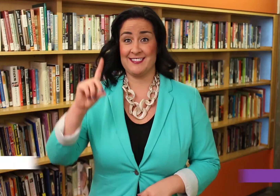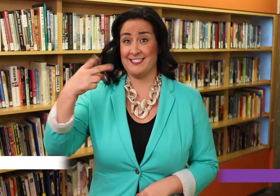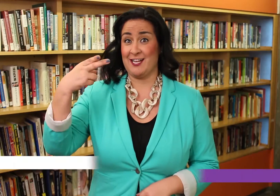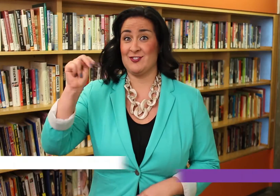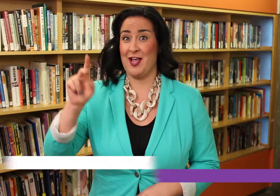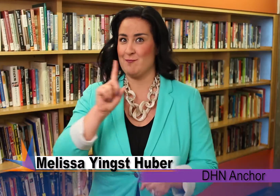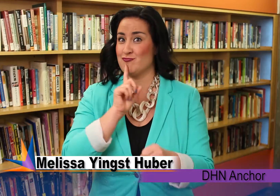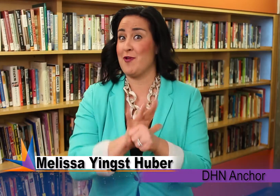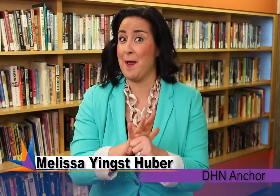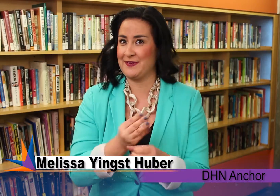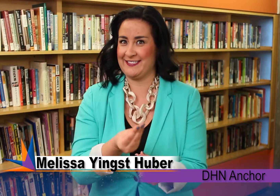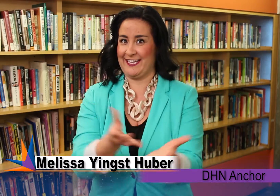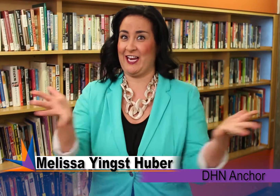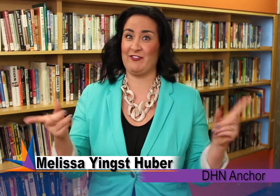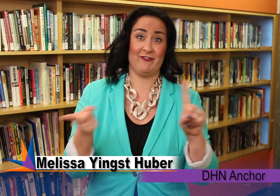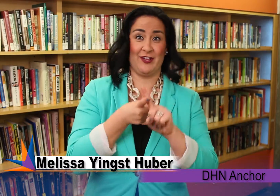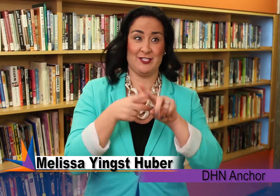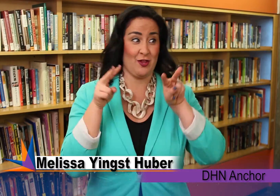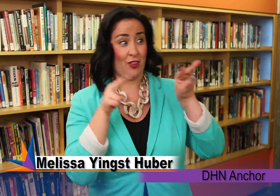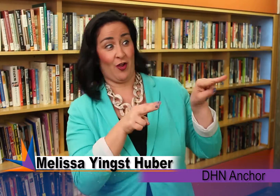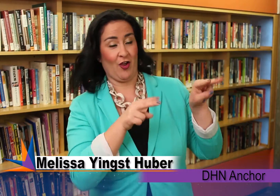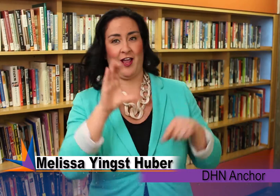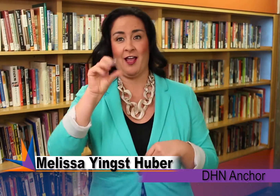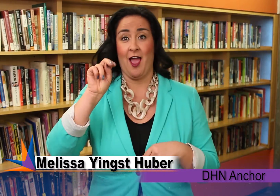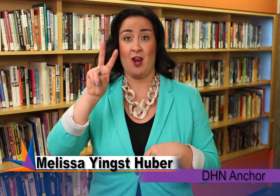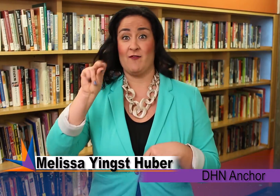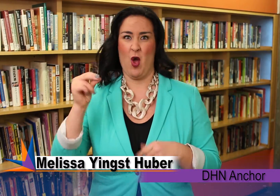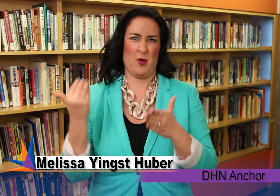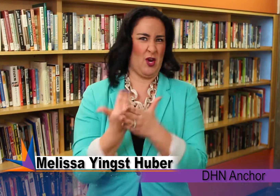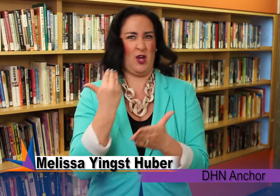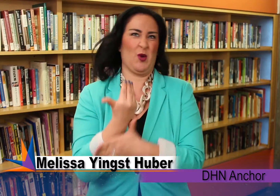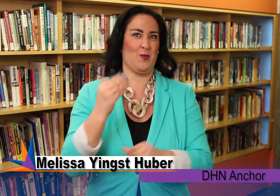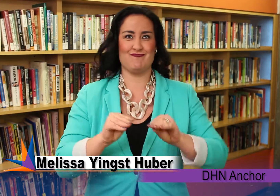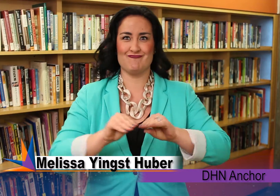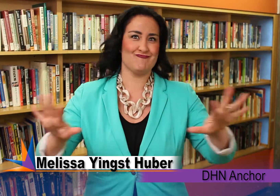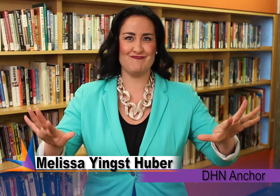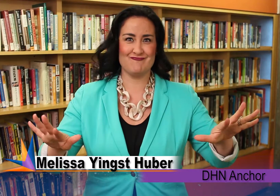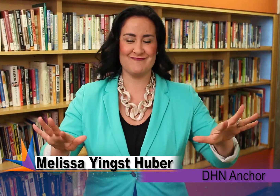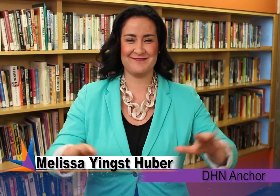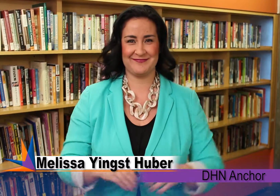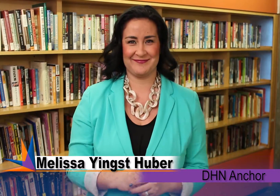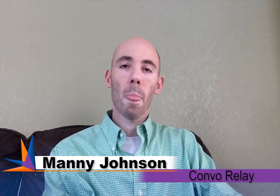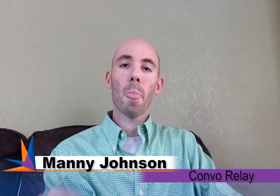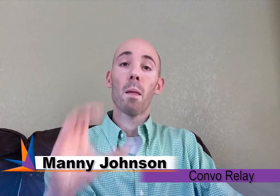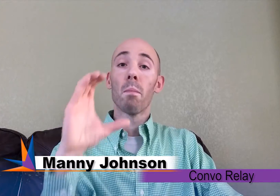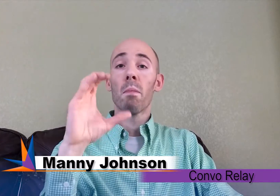As promised, we are bringing you the first look at Convo’s newest release.